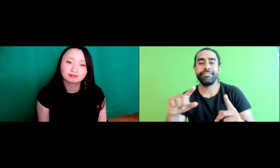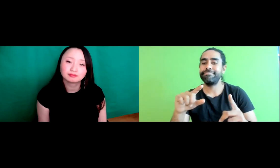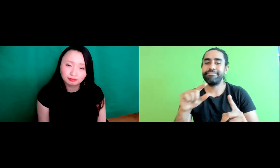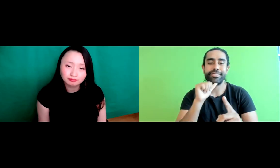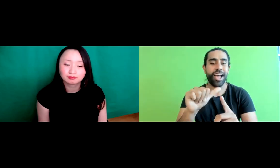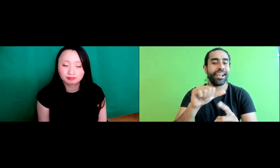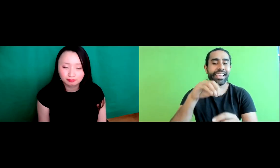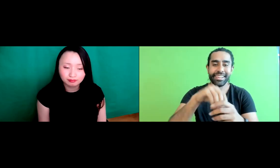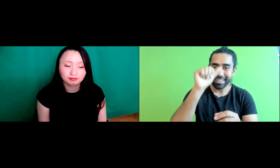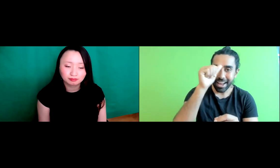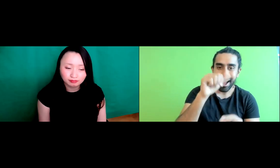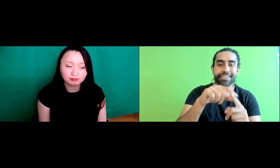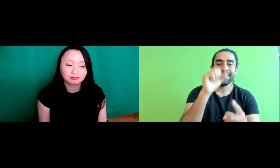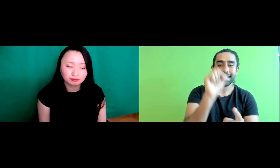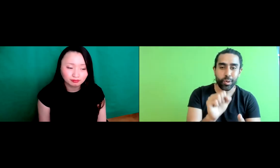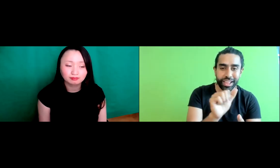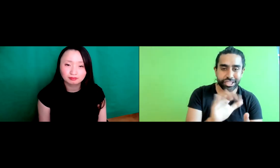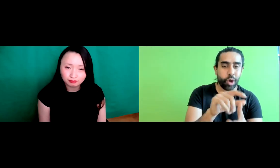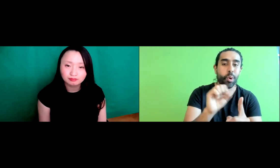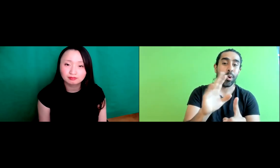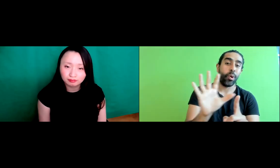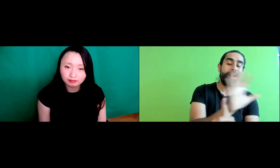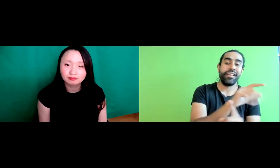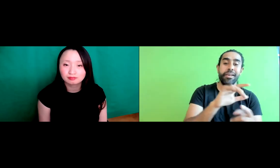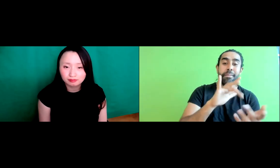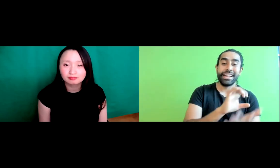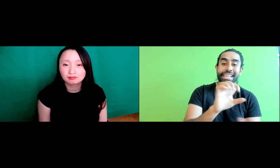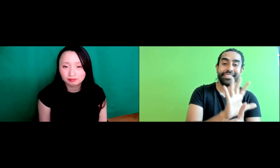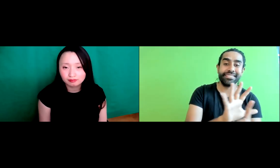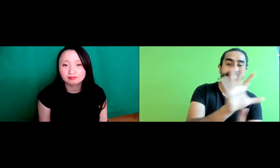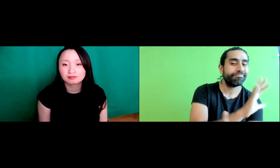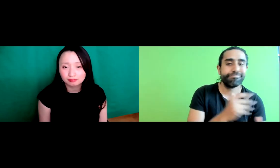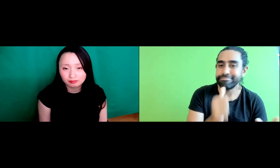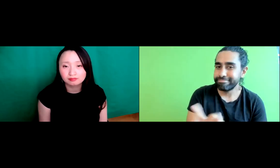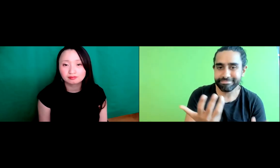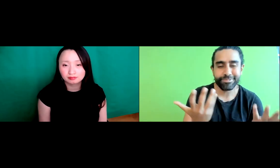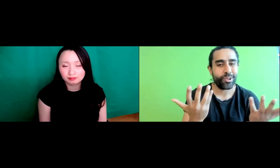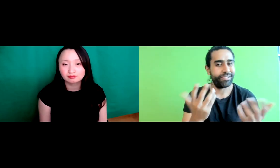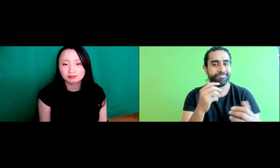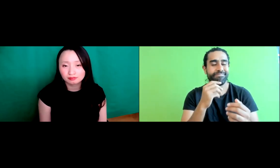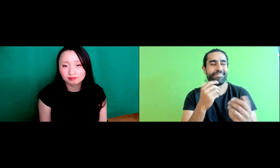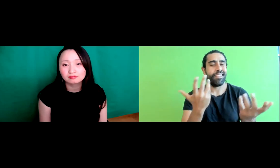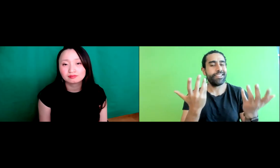maybe Eastern Asian people, but not India, not Southern Asian individuals, and not other